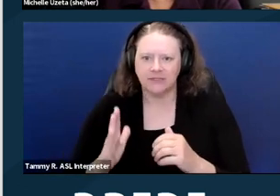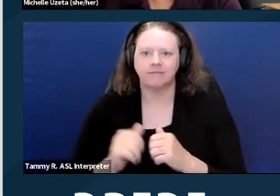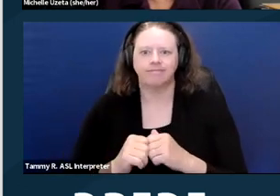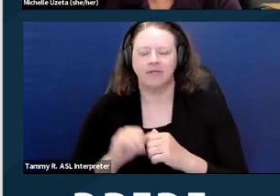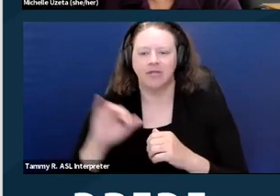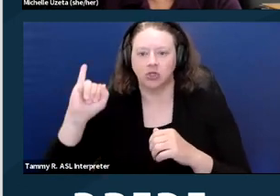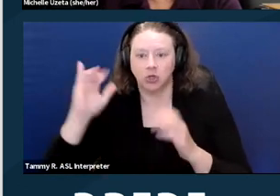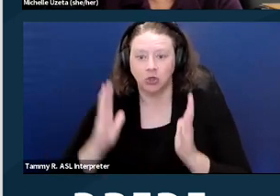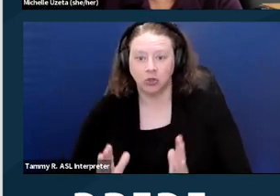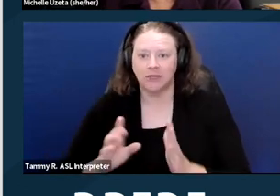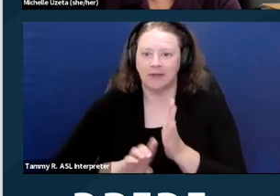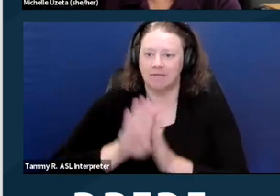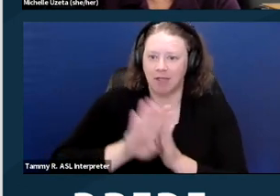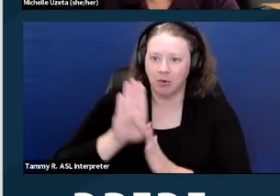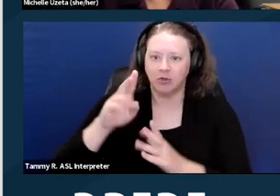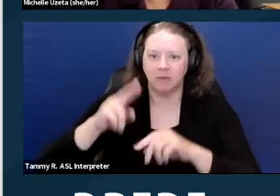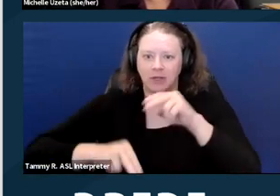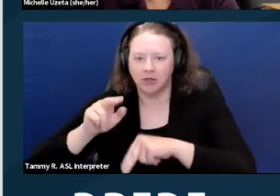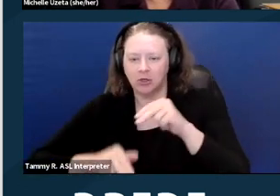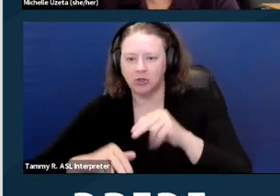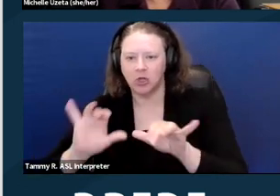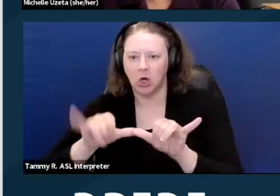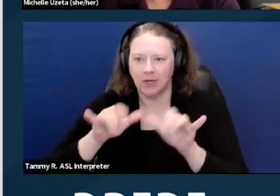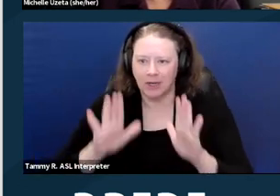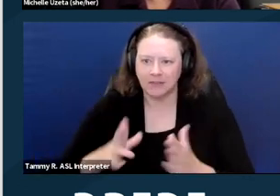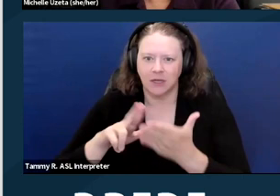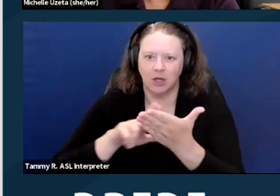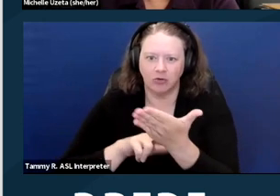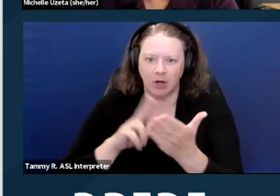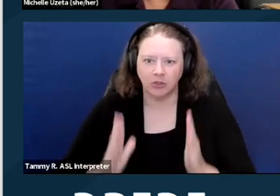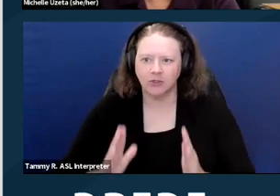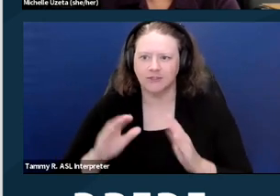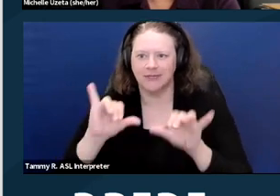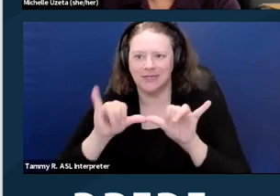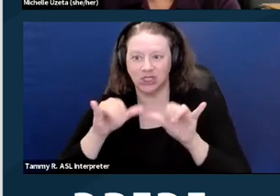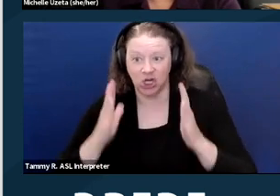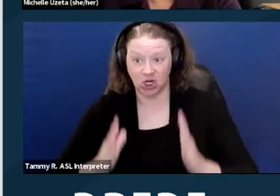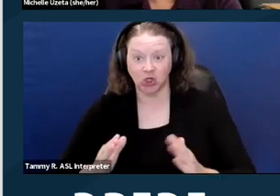architects, contractors, engineers, and really anybody or any entity